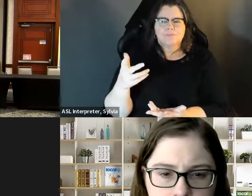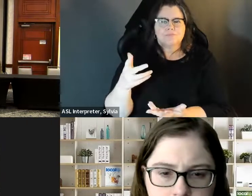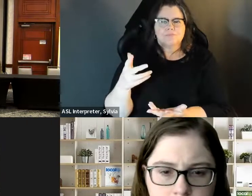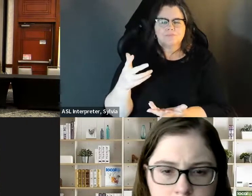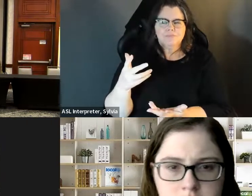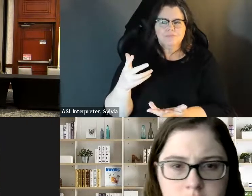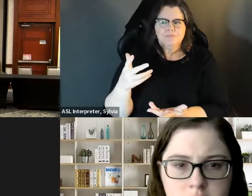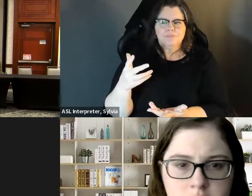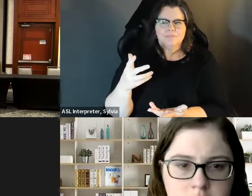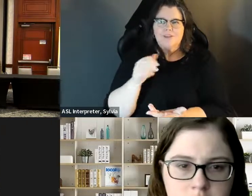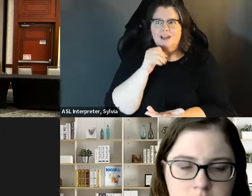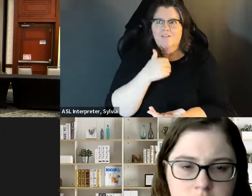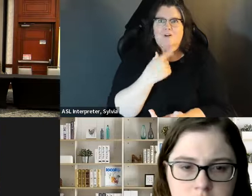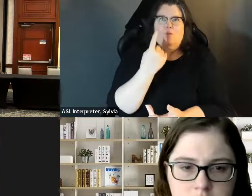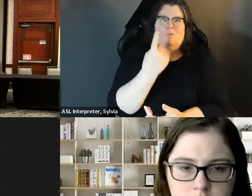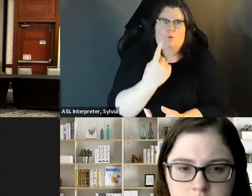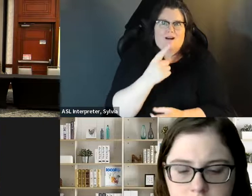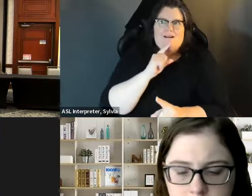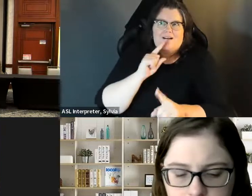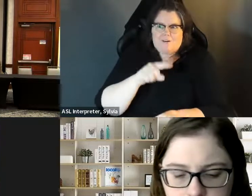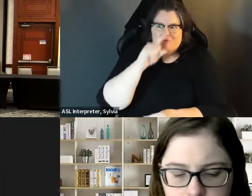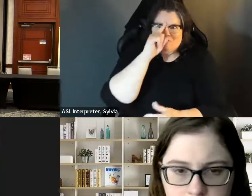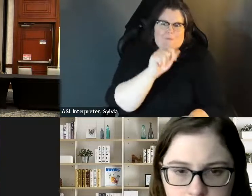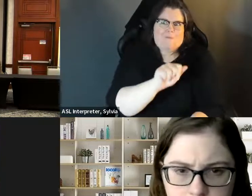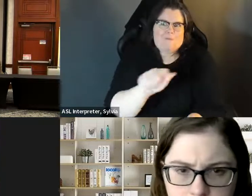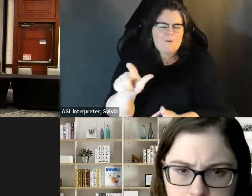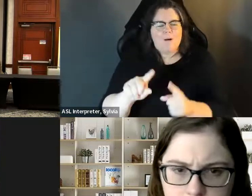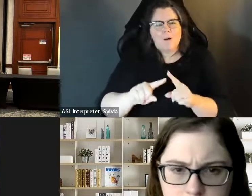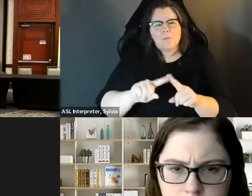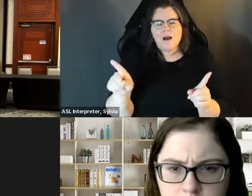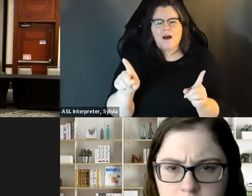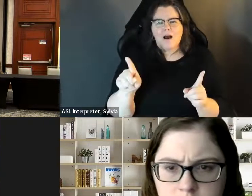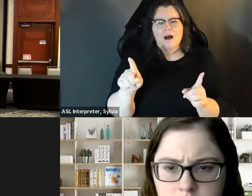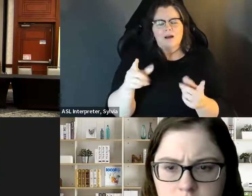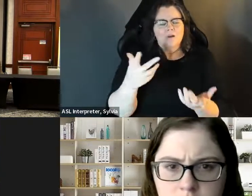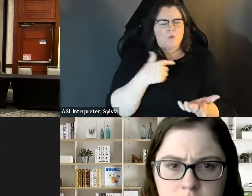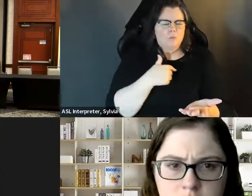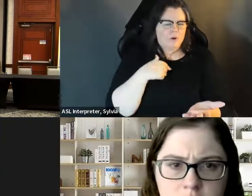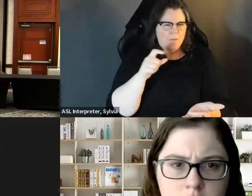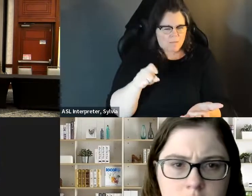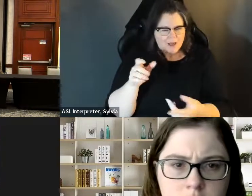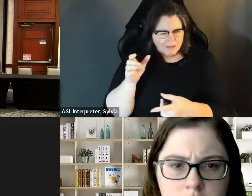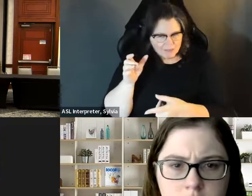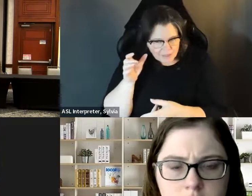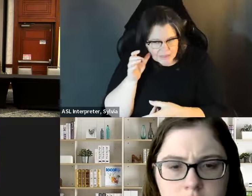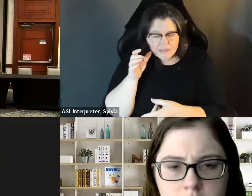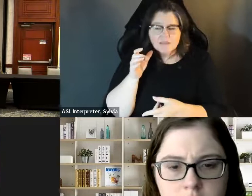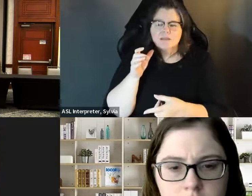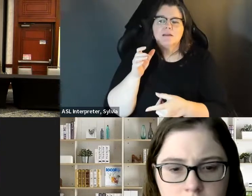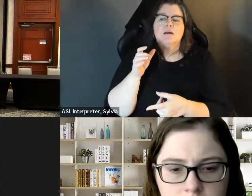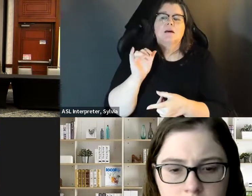This is, I definitely agree with what was said, as was basically every every time somebody has that potential negative process, it Listen to what they what their concerns are I think it's also very important, that as was mentioned every situation we deal with differently possibly but at least, We are. 's also very important that as was mentioned, every situation